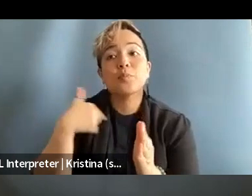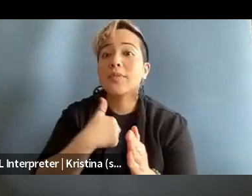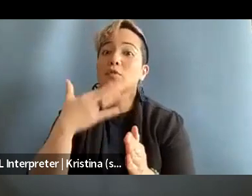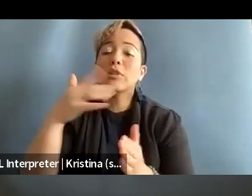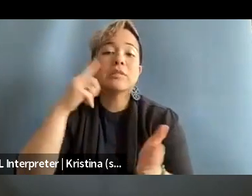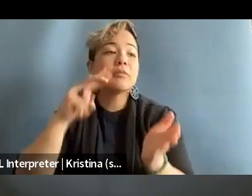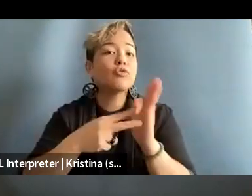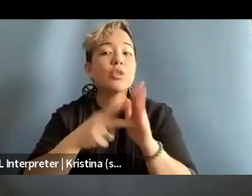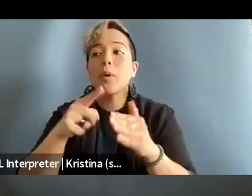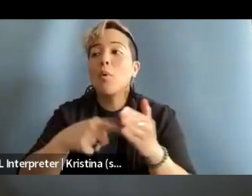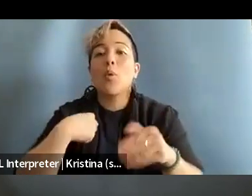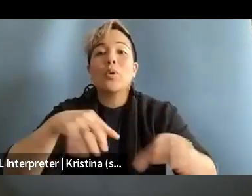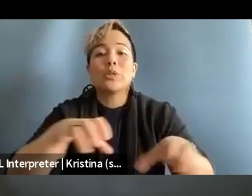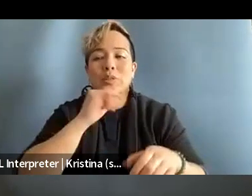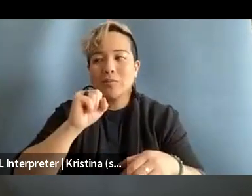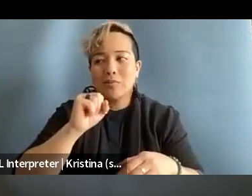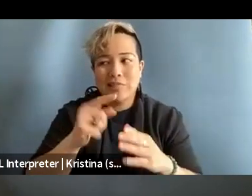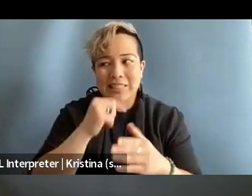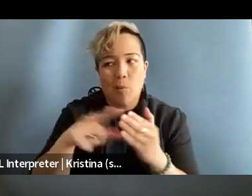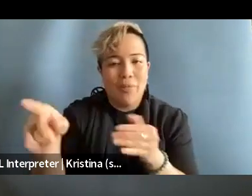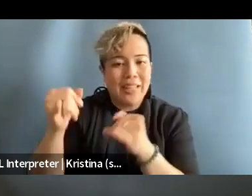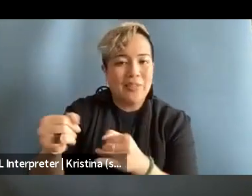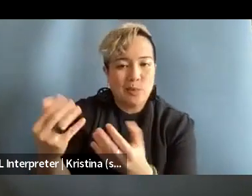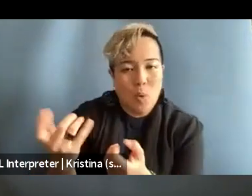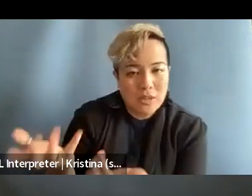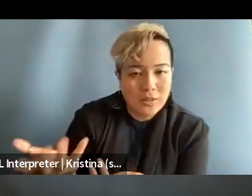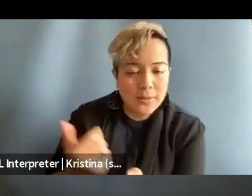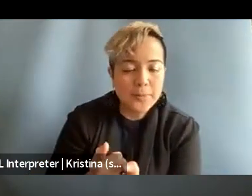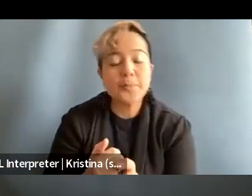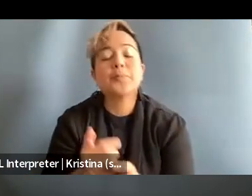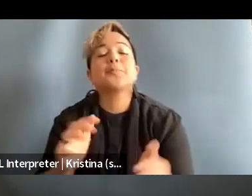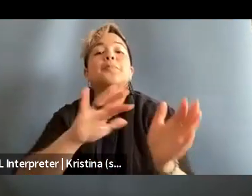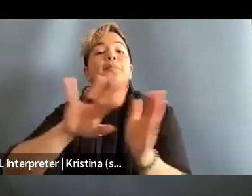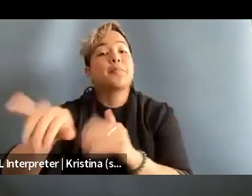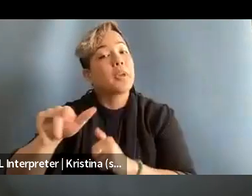but what we do is not really what the individual wants. Another thing that you can do,